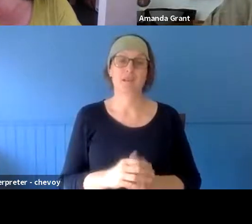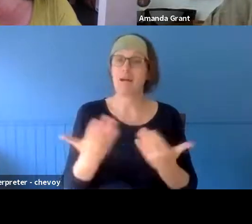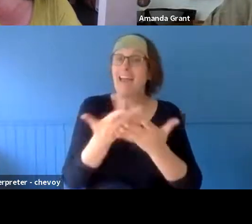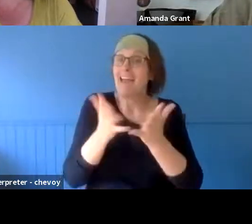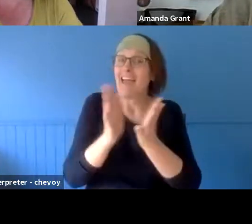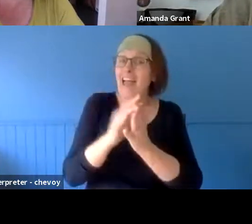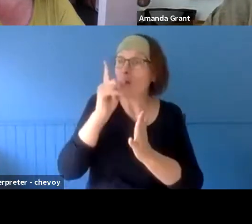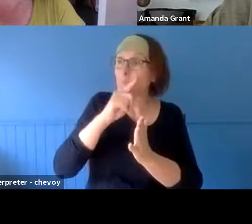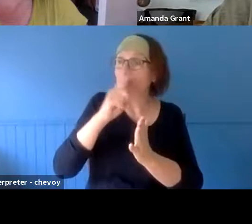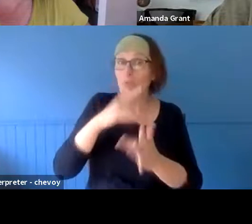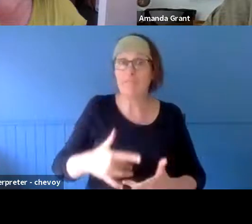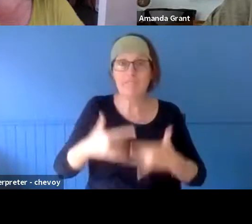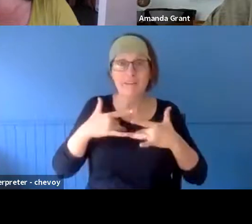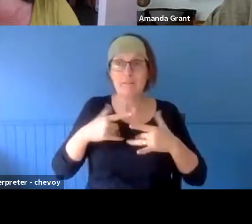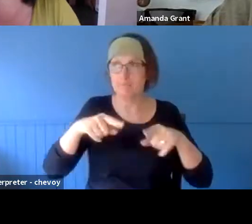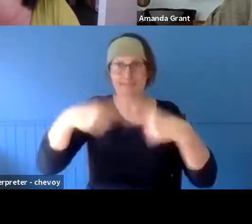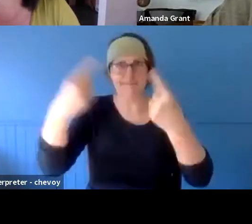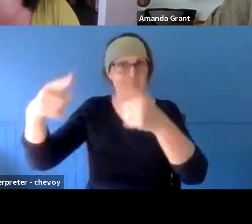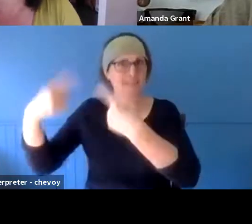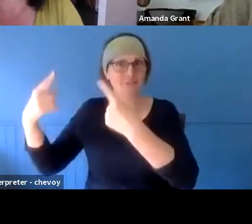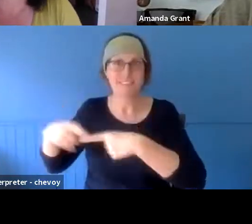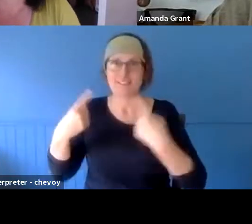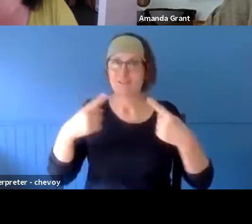reacting to what's happened. For me personally - and I've been really